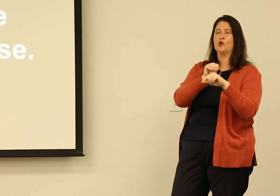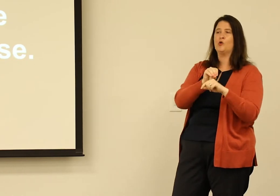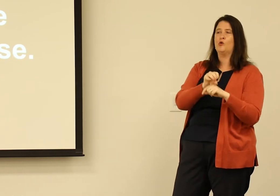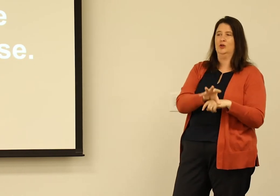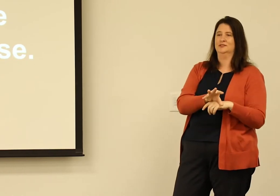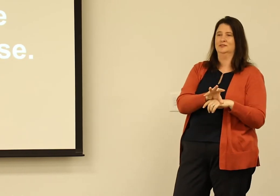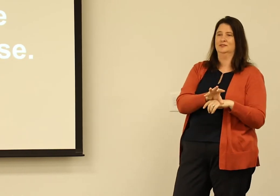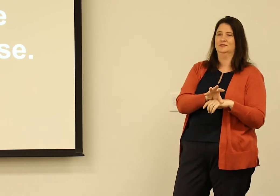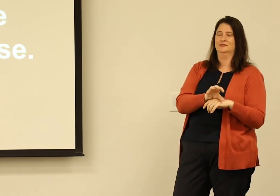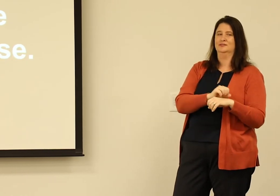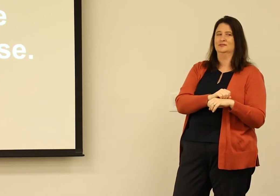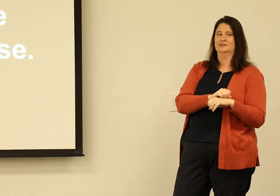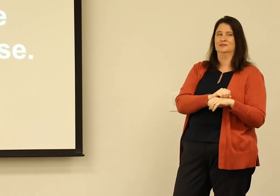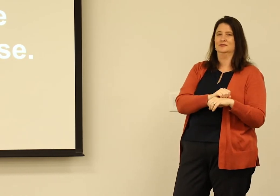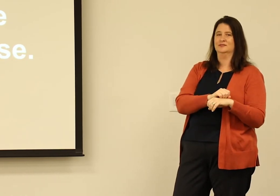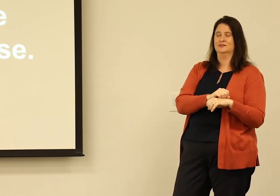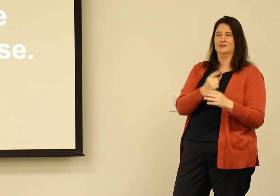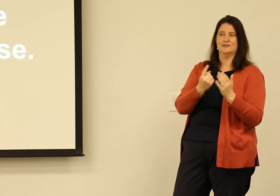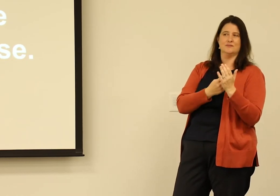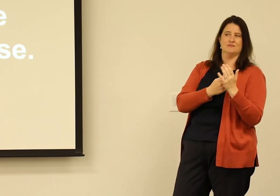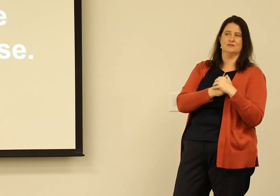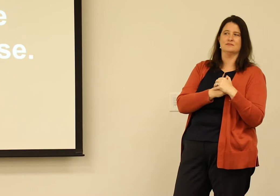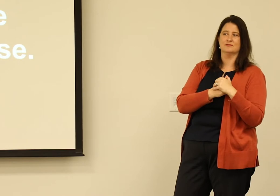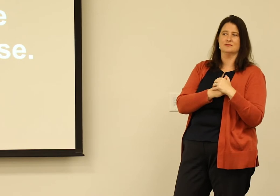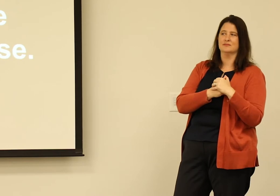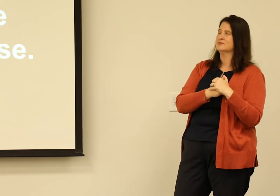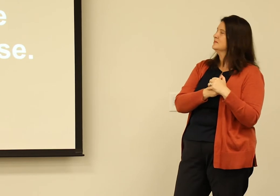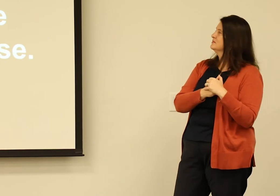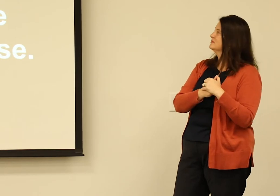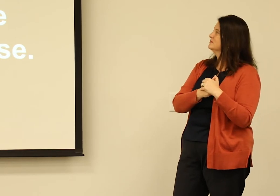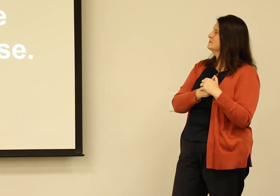And those distract us from the causes, sometimes.